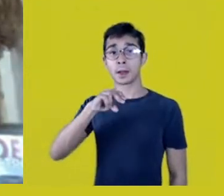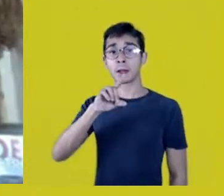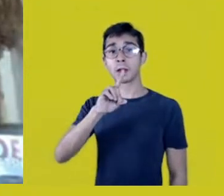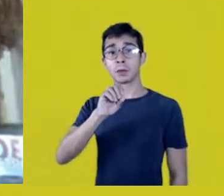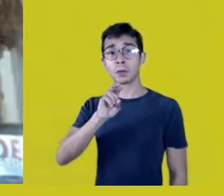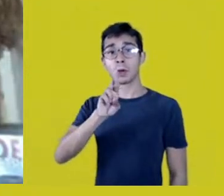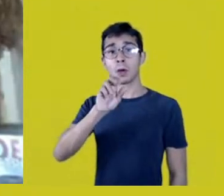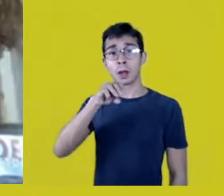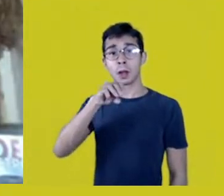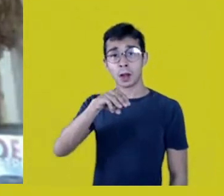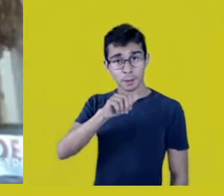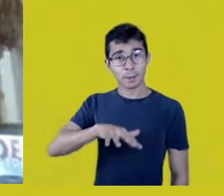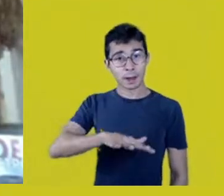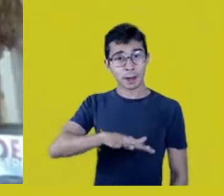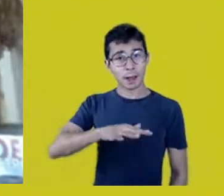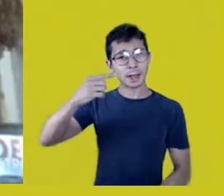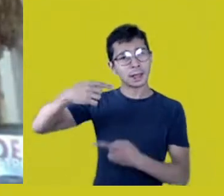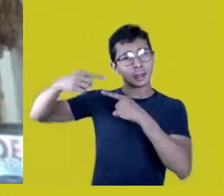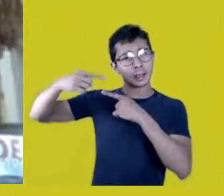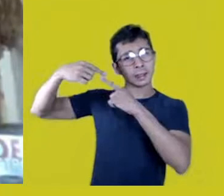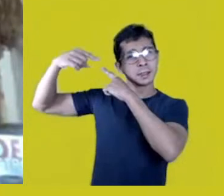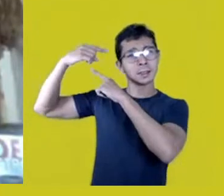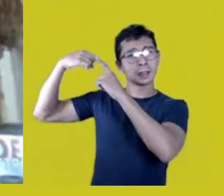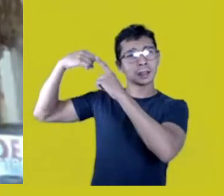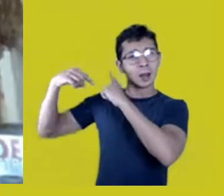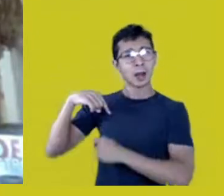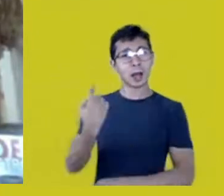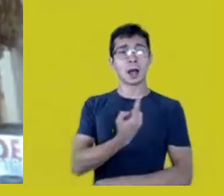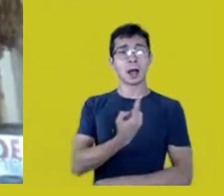our Abya Yala, our common home,